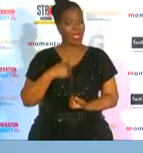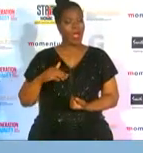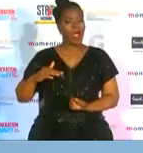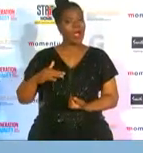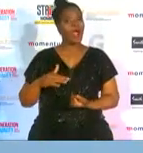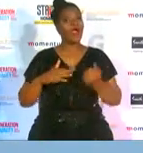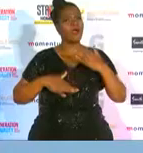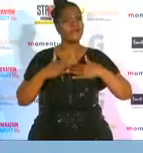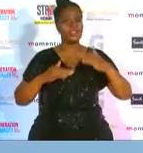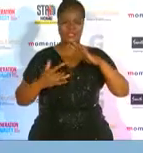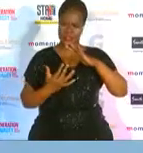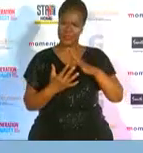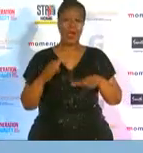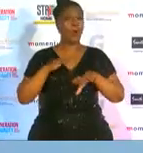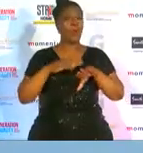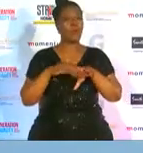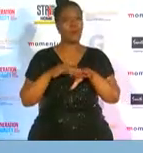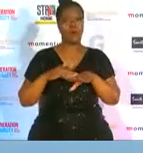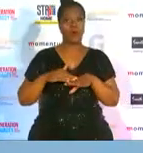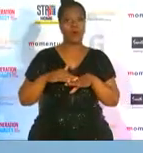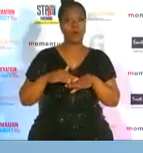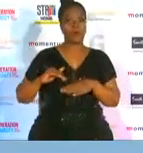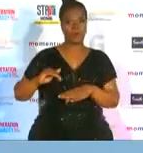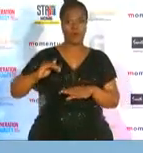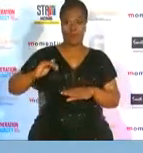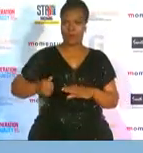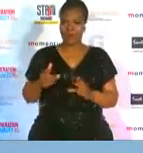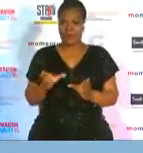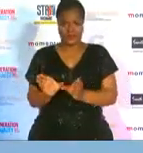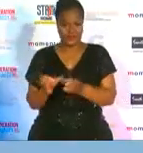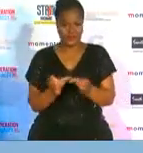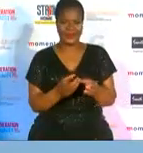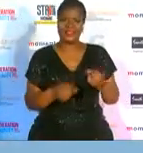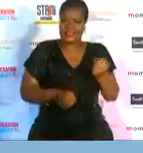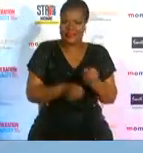it inspires many more businesses and organizations to support women in sport